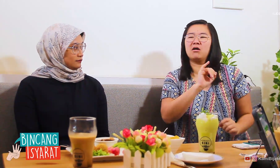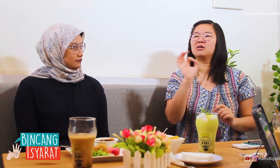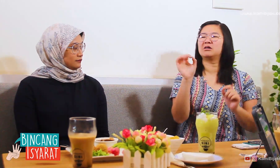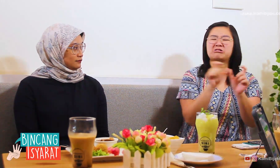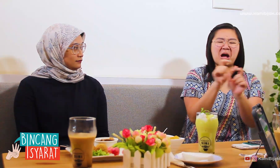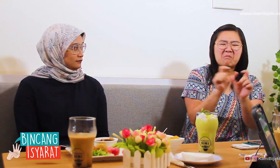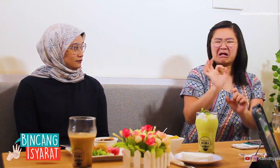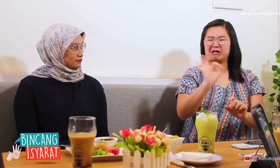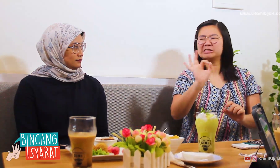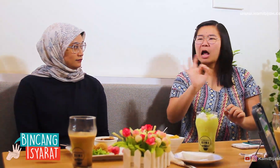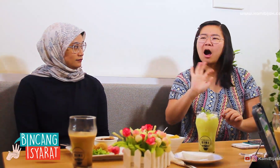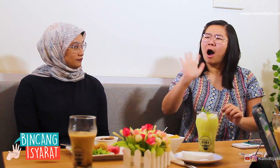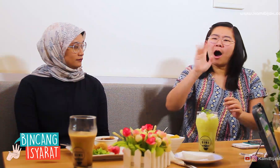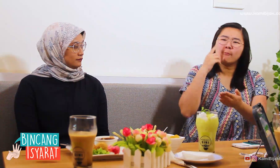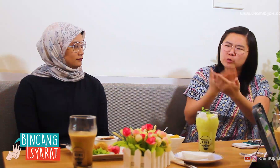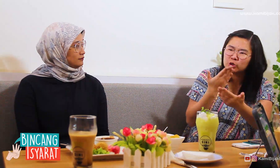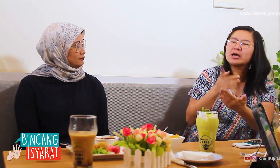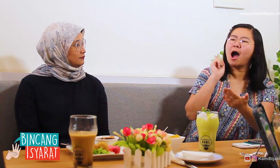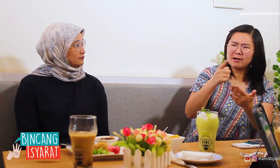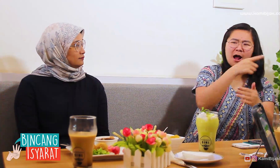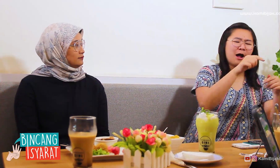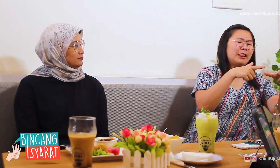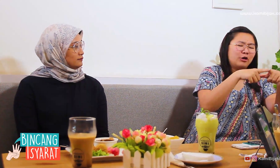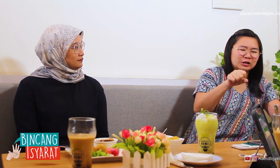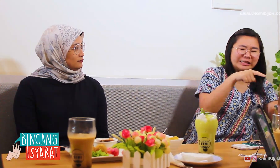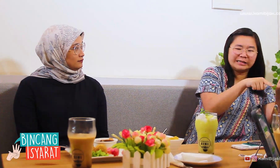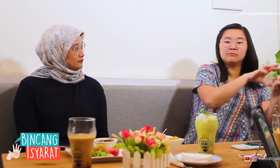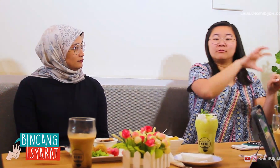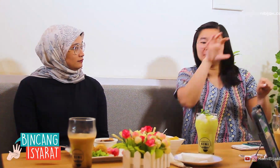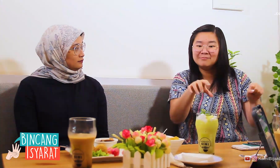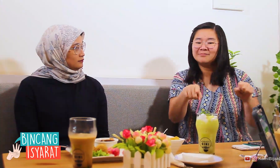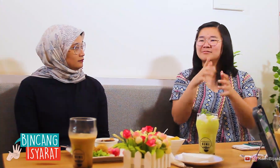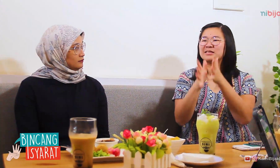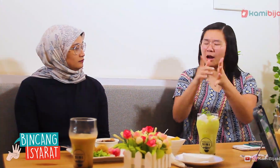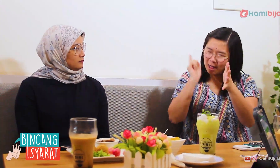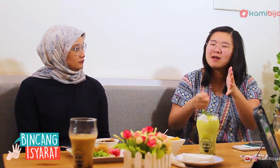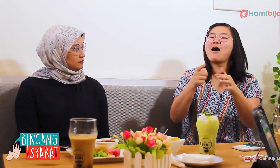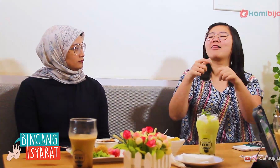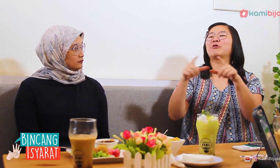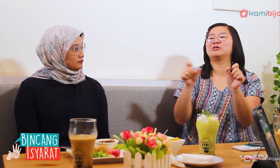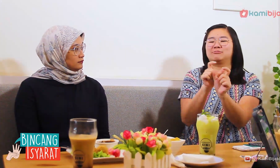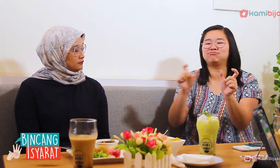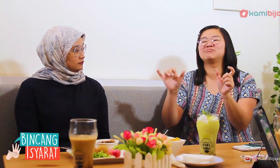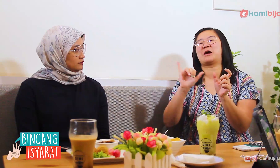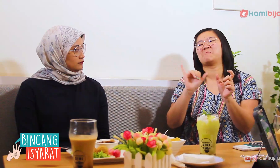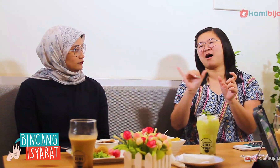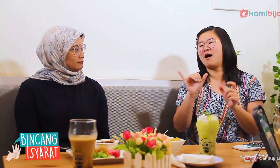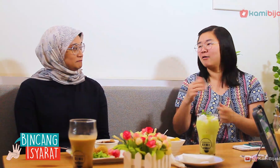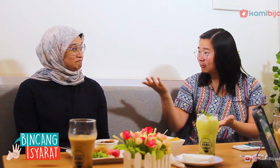Messy, can't be grammar. The proof can be a grammar, there is evidence in linguistics, as well as sign language can be learned its structure, There is a linguistic theory.